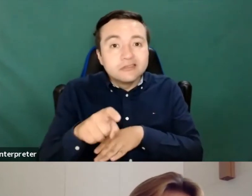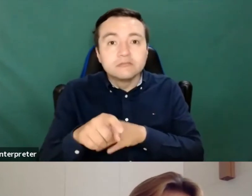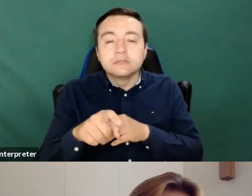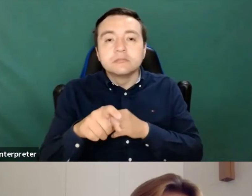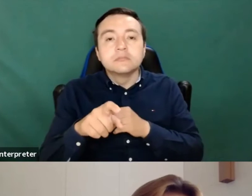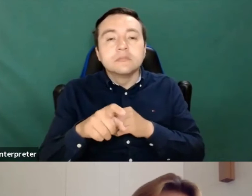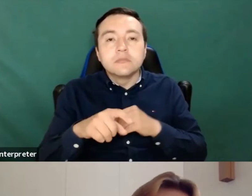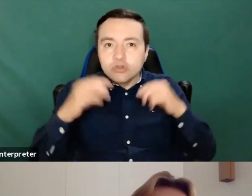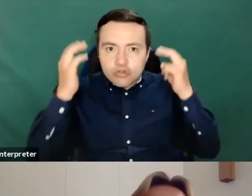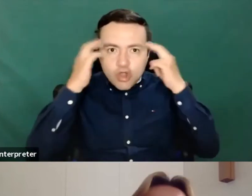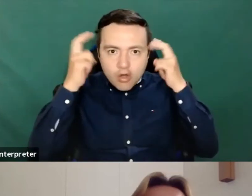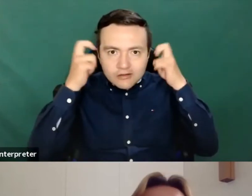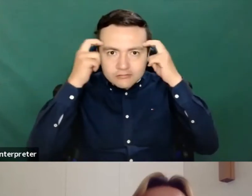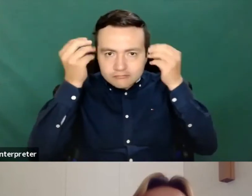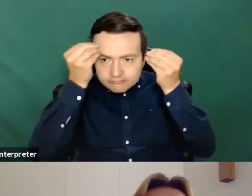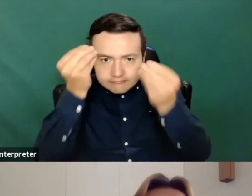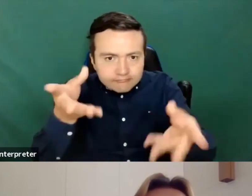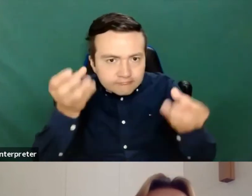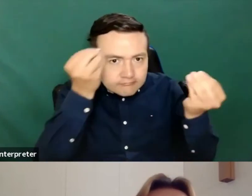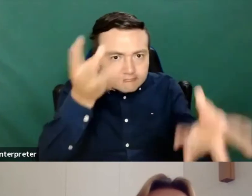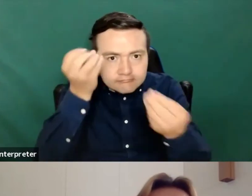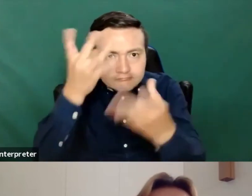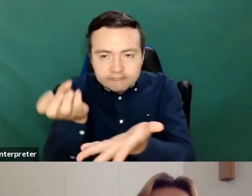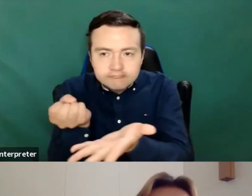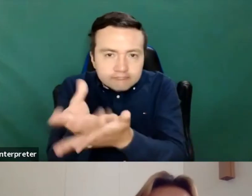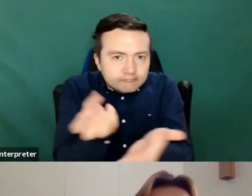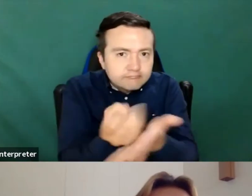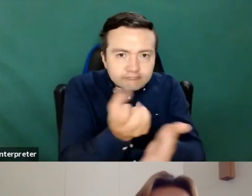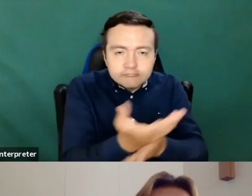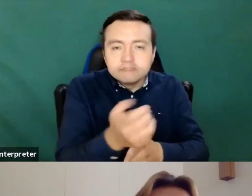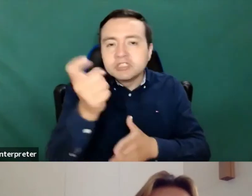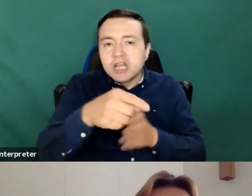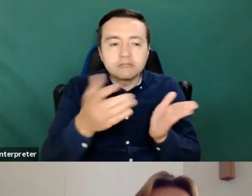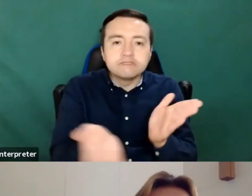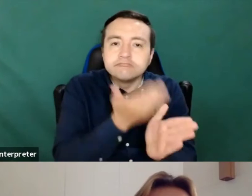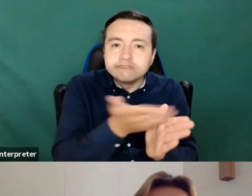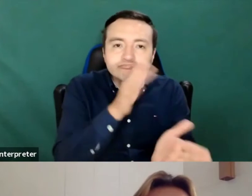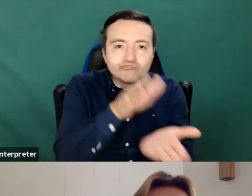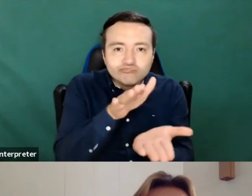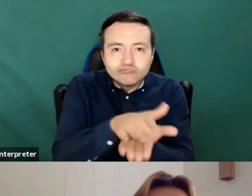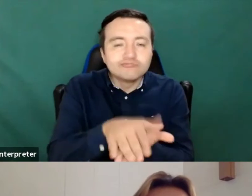So that is just part of the basic literacy literacy that you need for web or digital